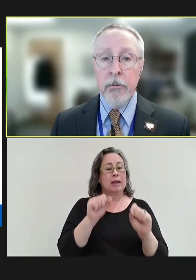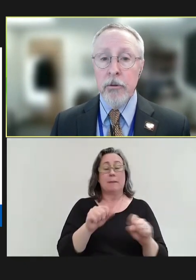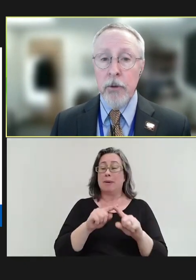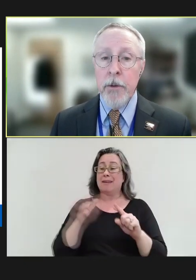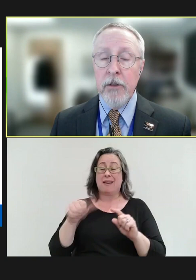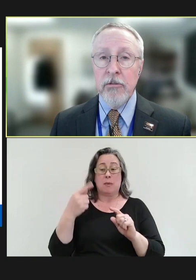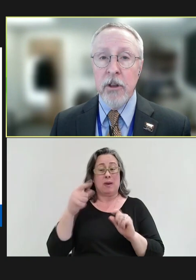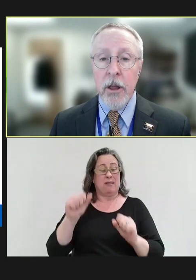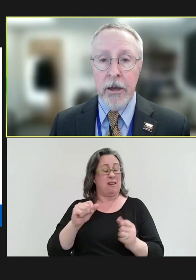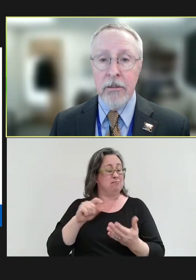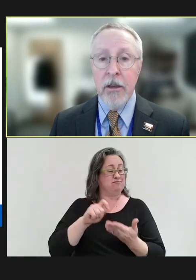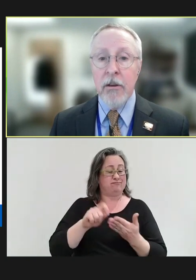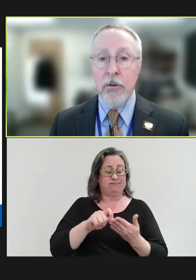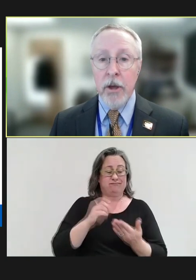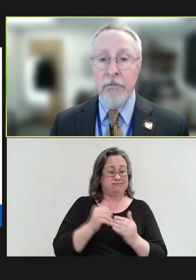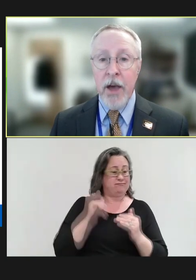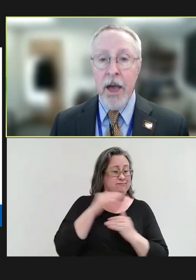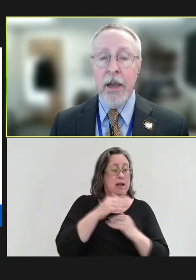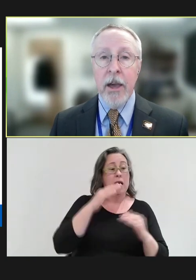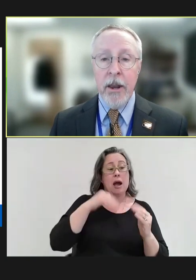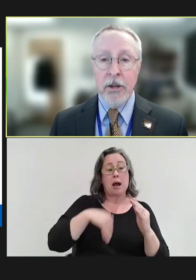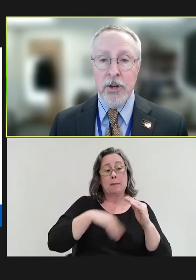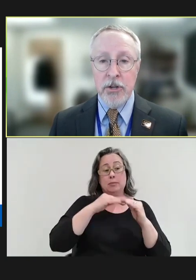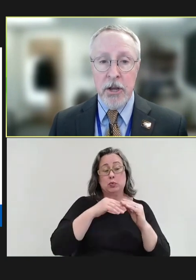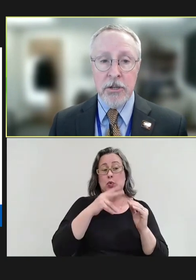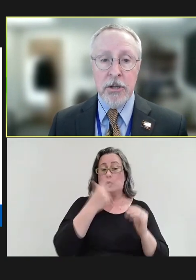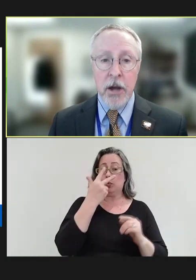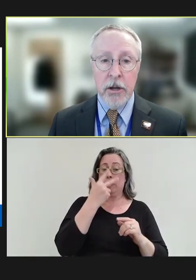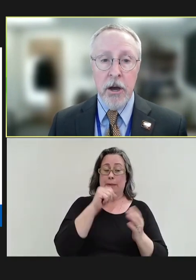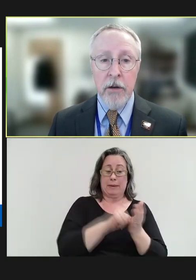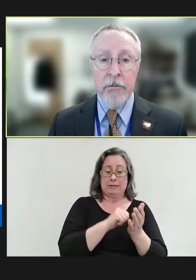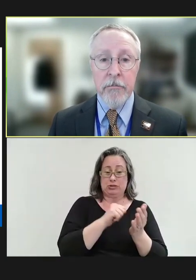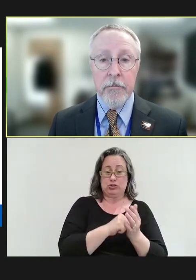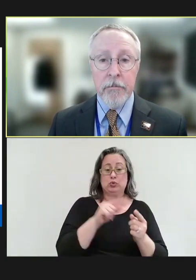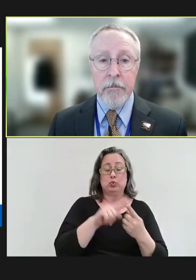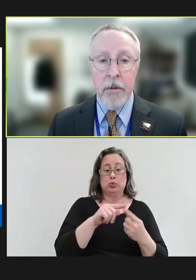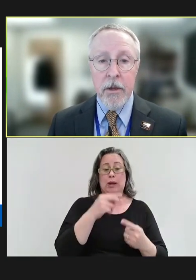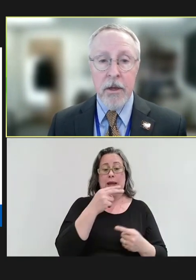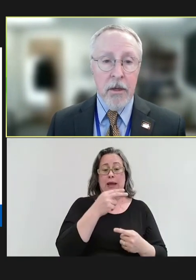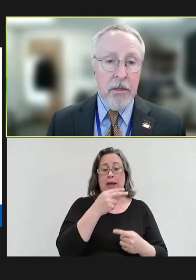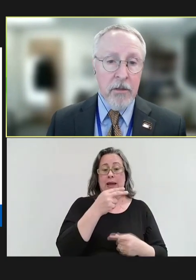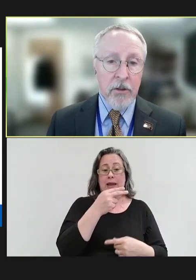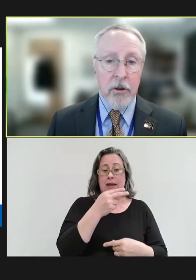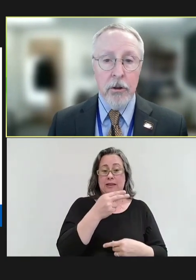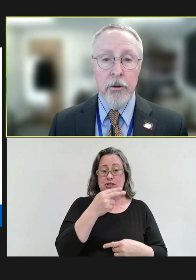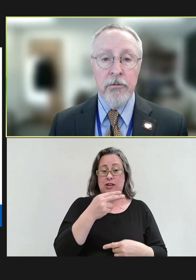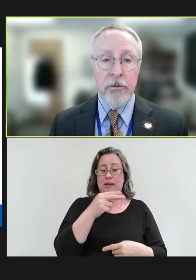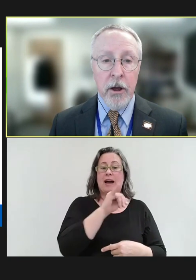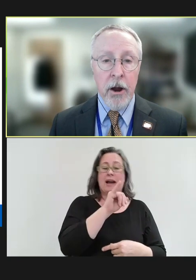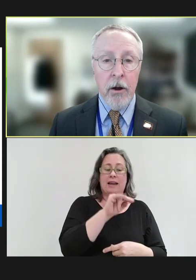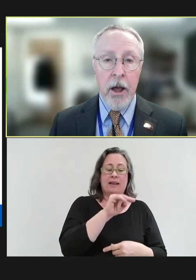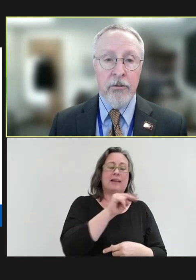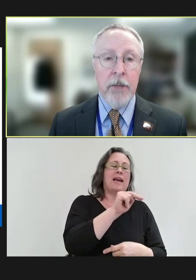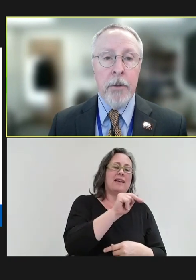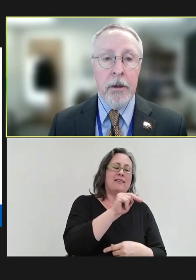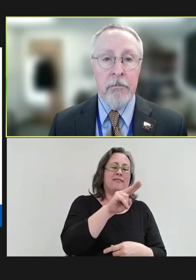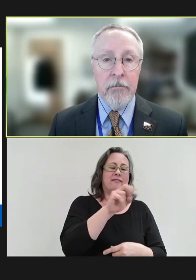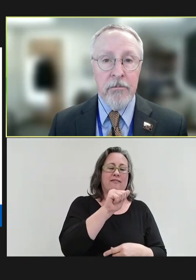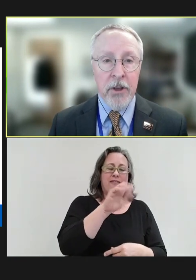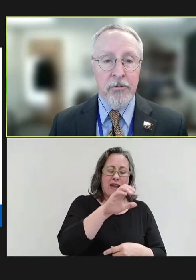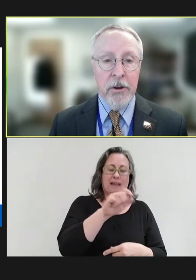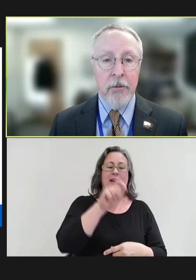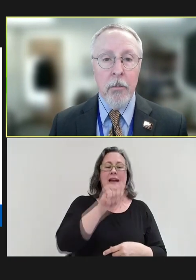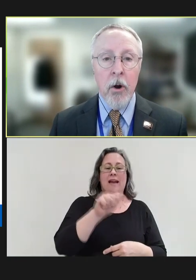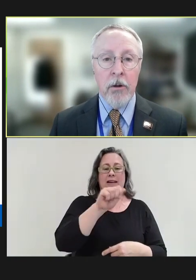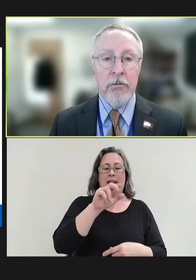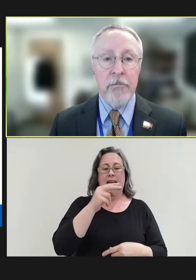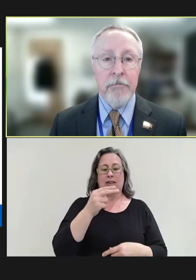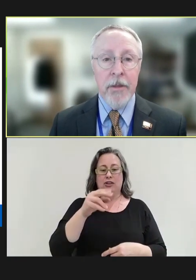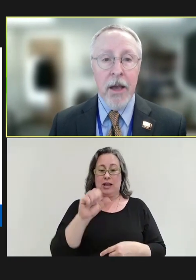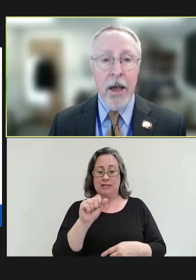to three pages in length to NVAC@hhs.gov. This concludes our housekeeping session and remarks.